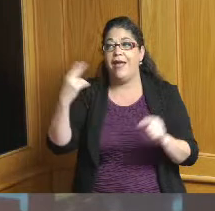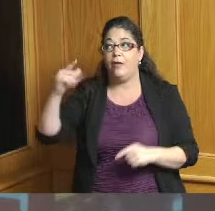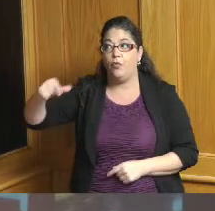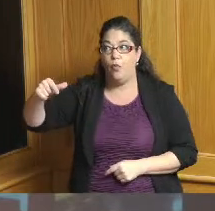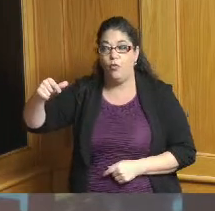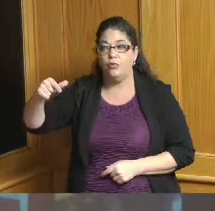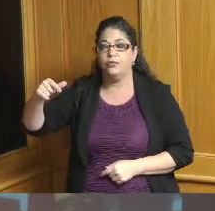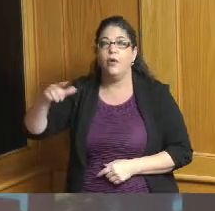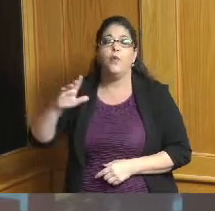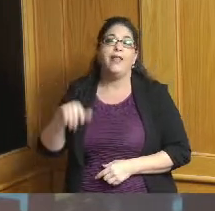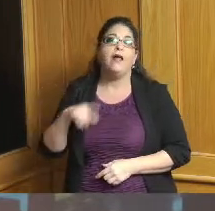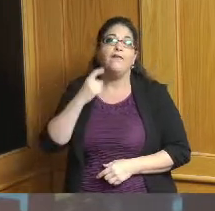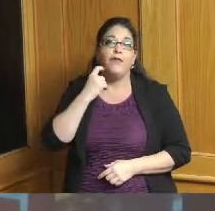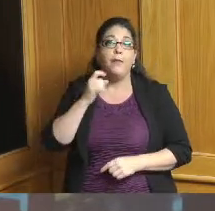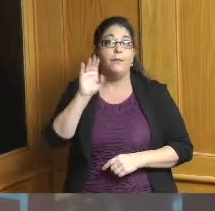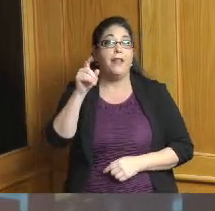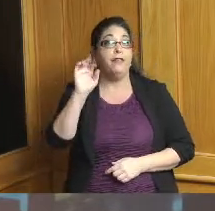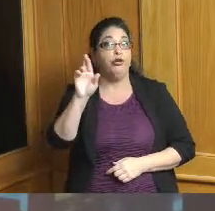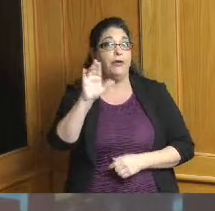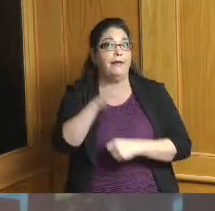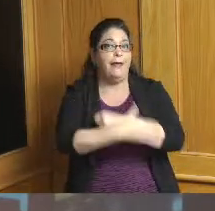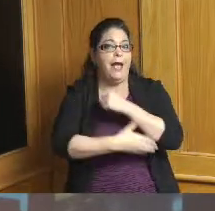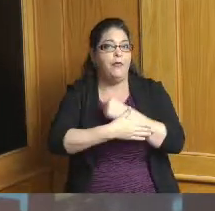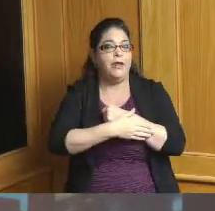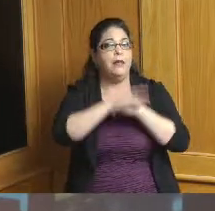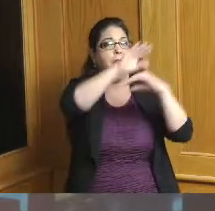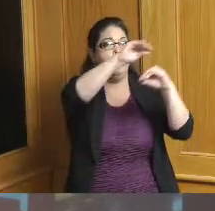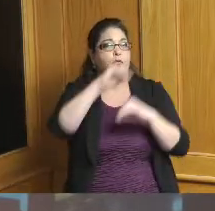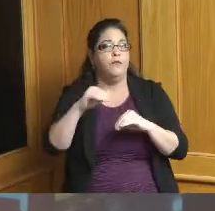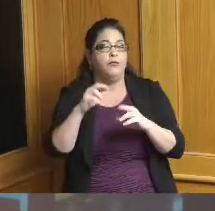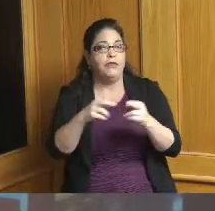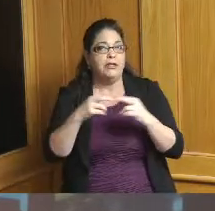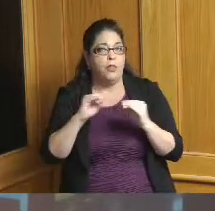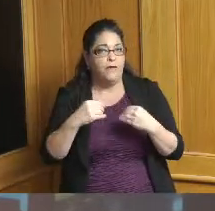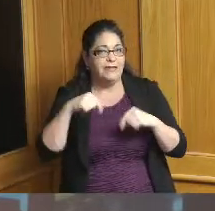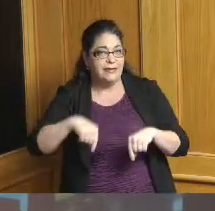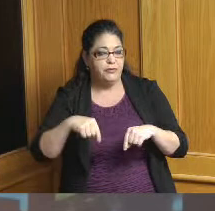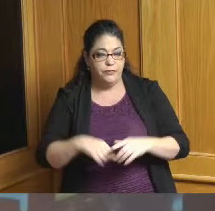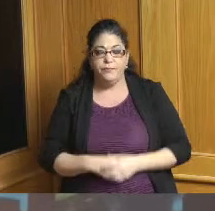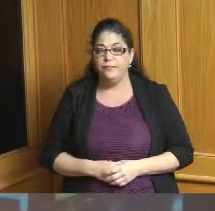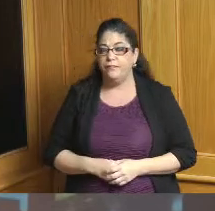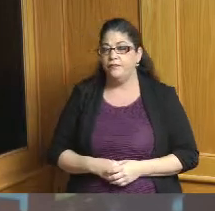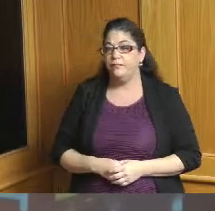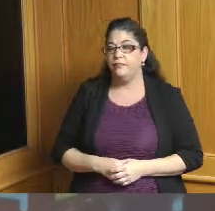here from butler county so move that into Hamilton County a number of projects and again a number of